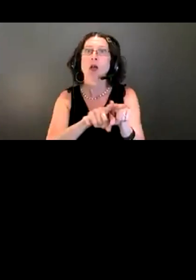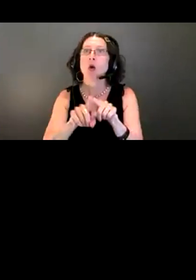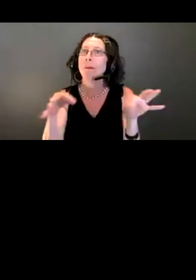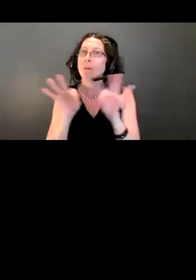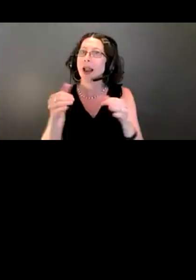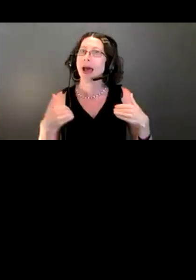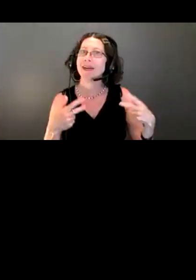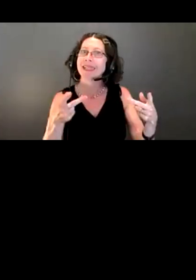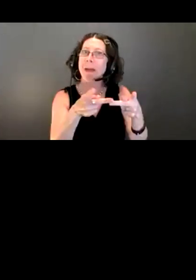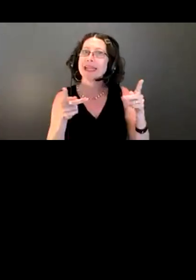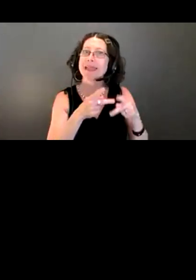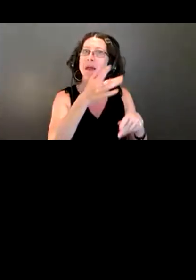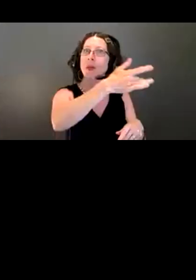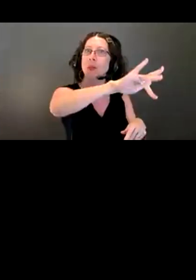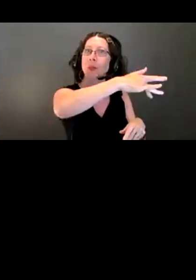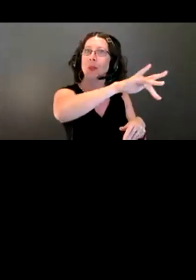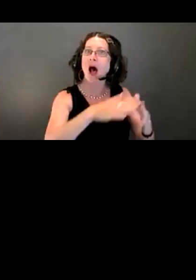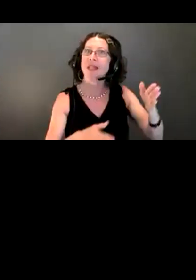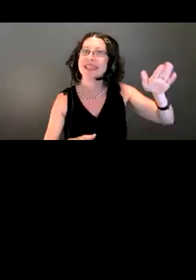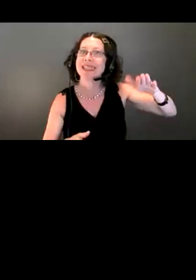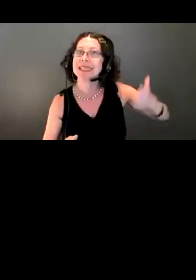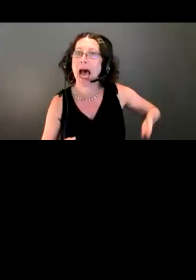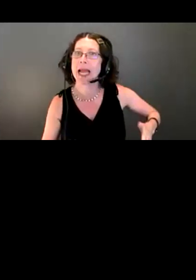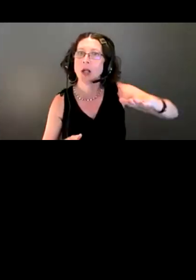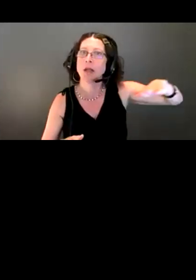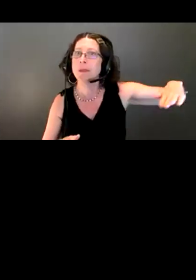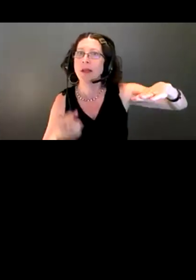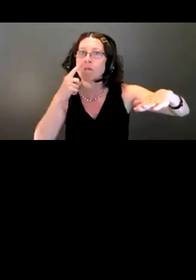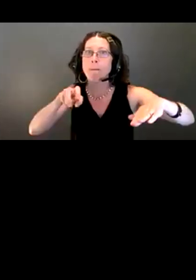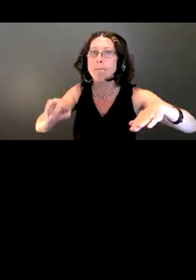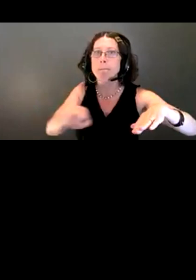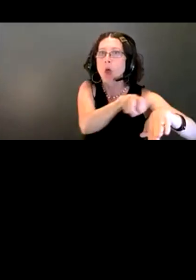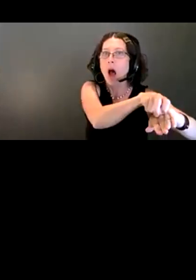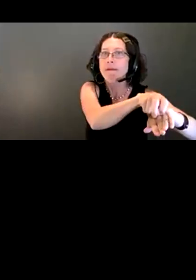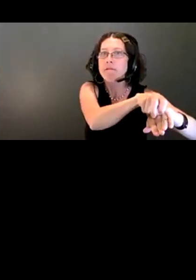walkers or joggers who are going by have an opportunity to get past me without it feeling awkward.